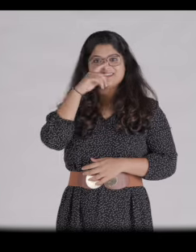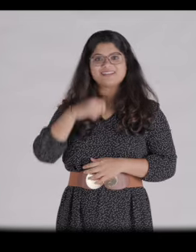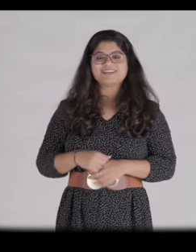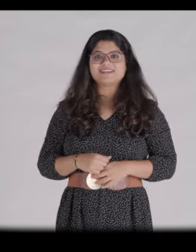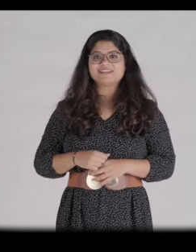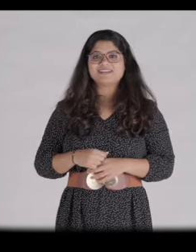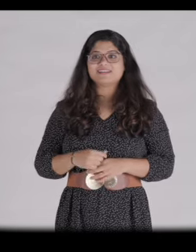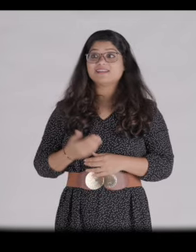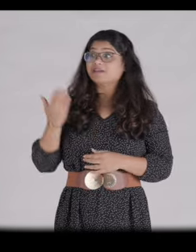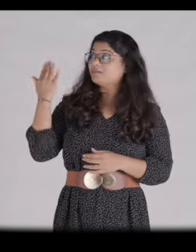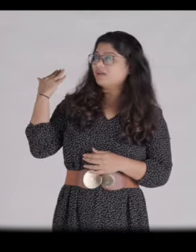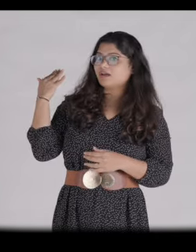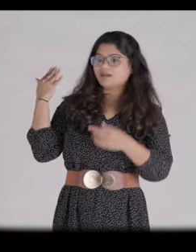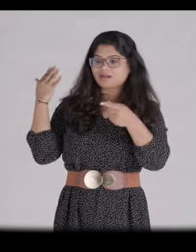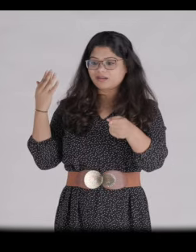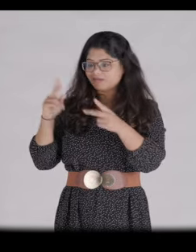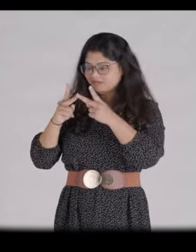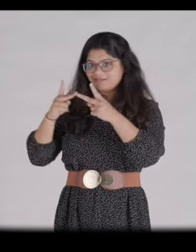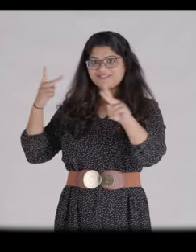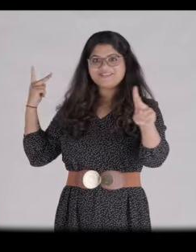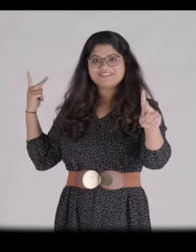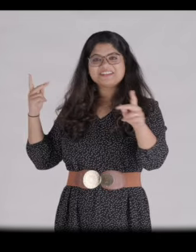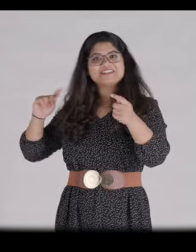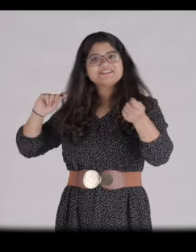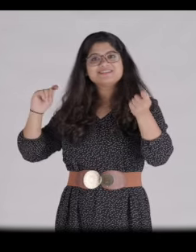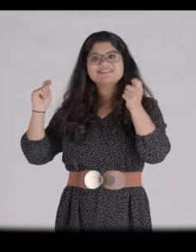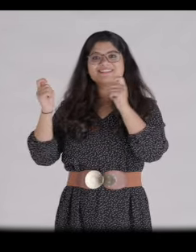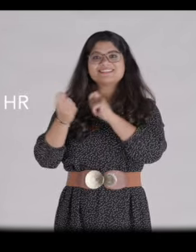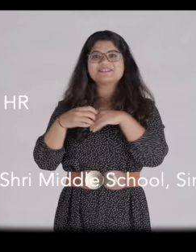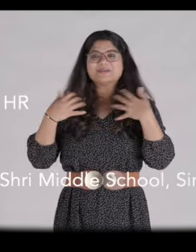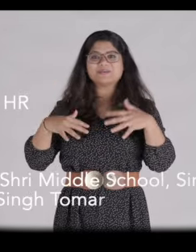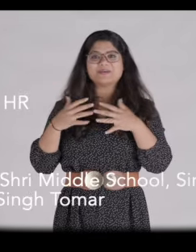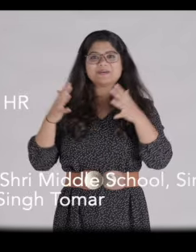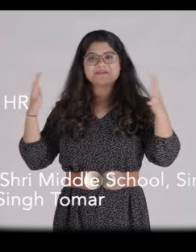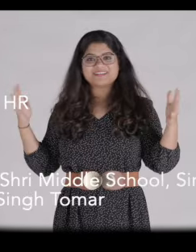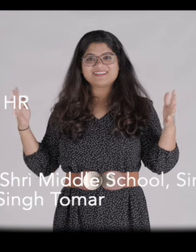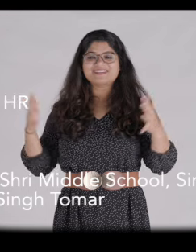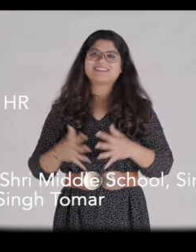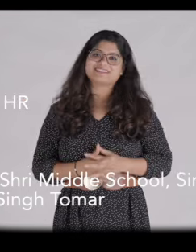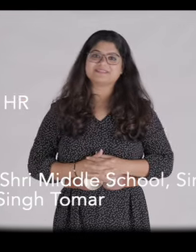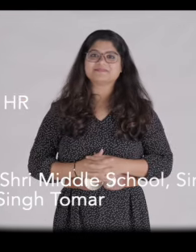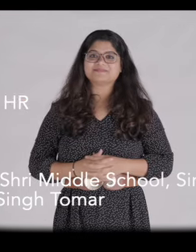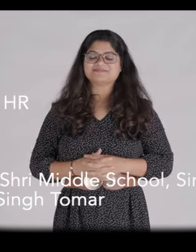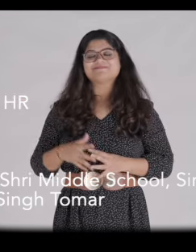looking at the change now from how things used to be. There is a huge difference.